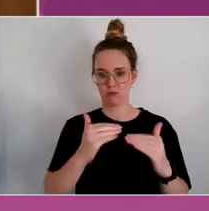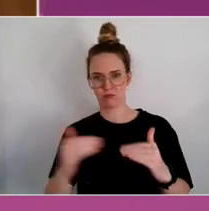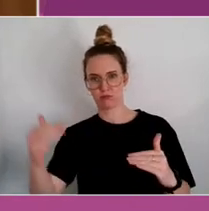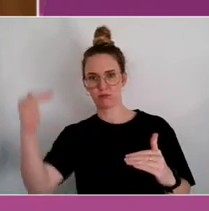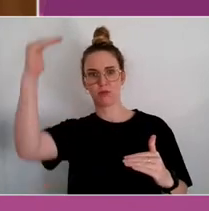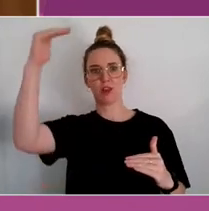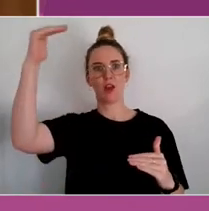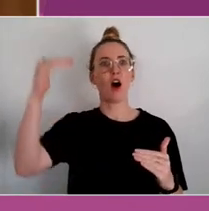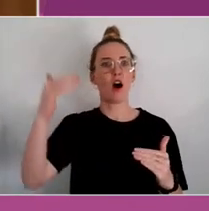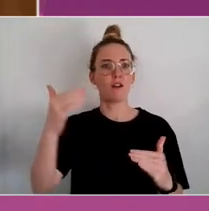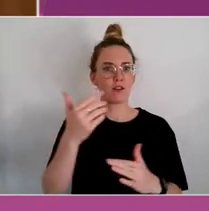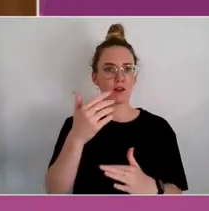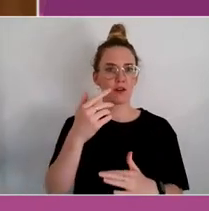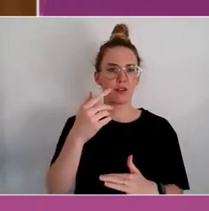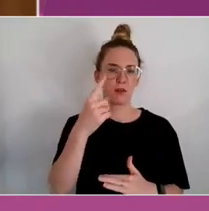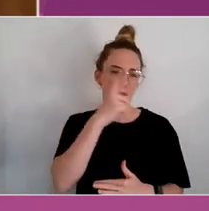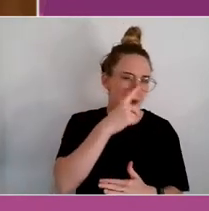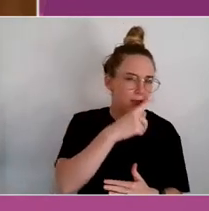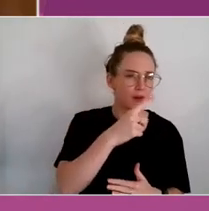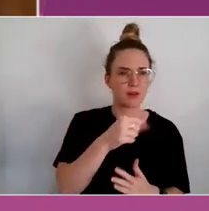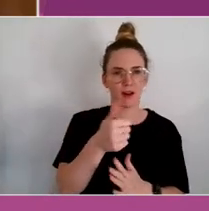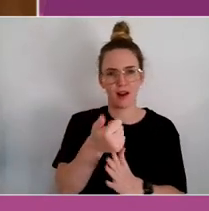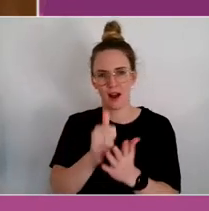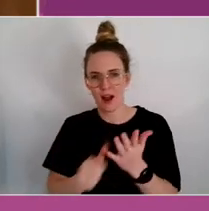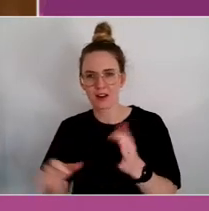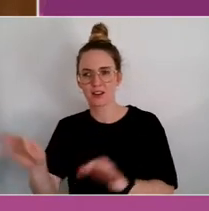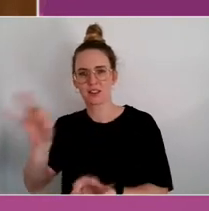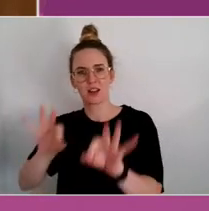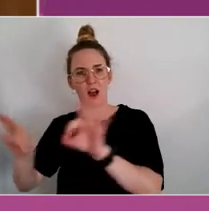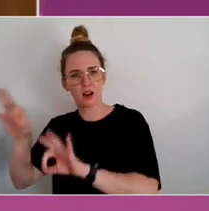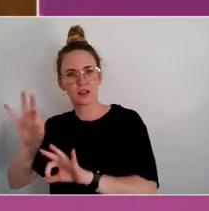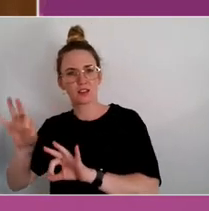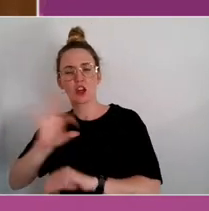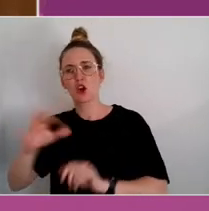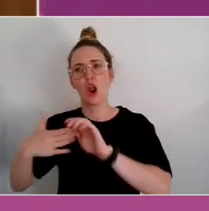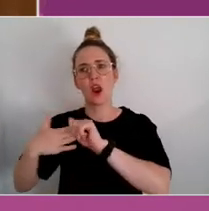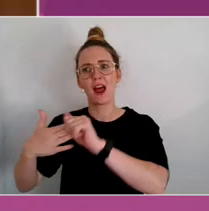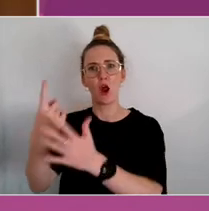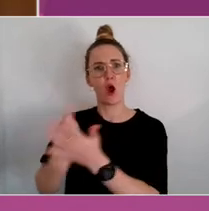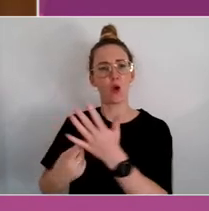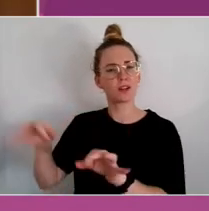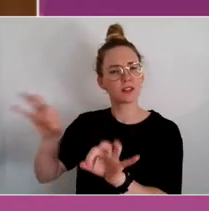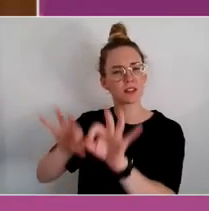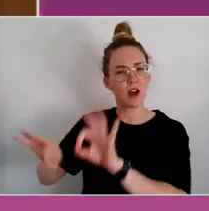arts, science, you know, rather than being led by medical science, it's important, but